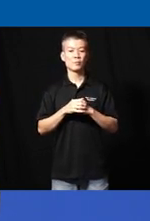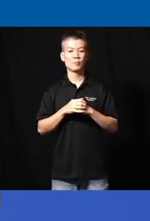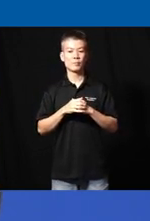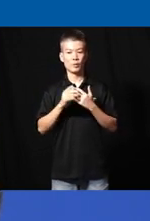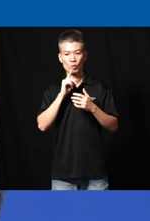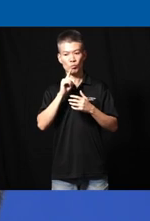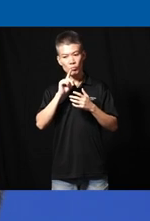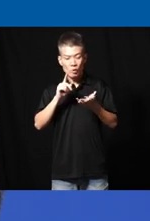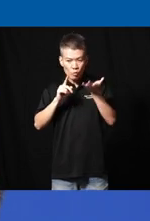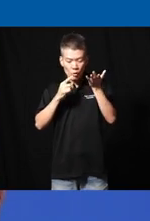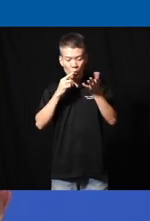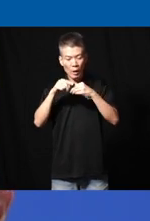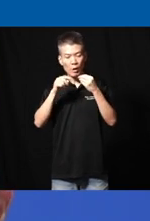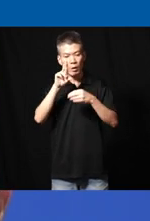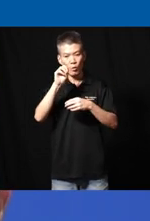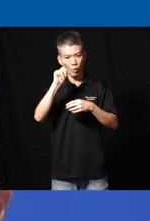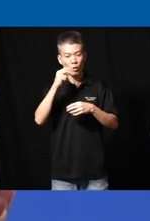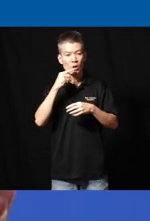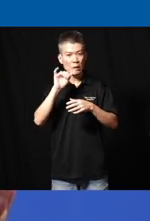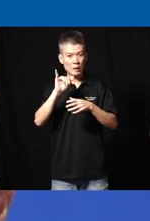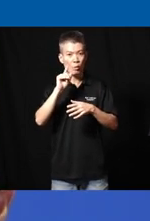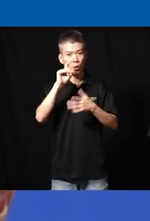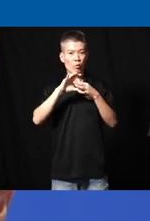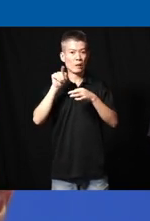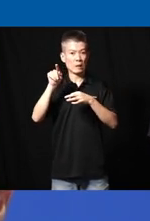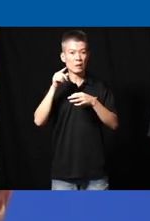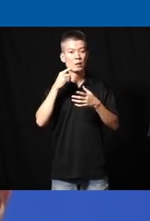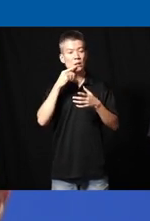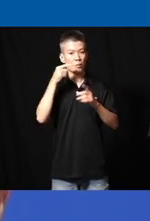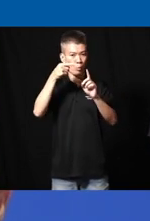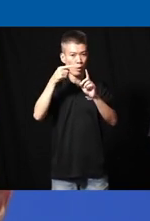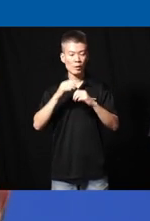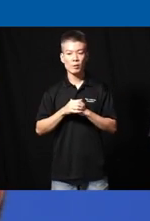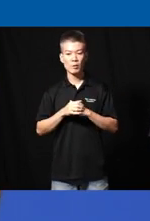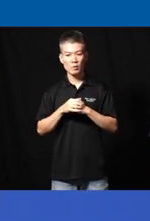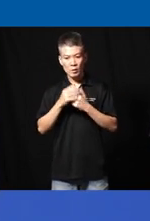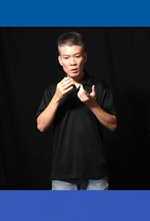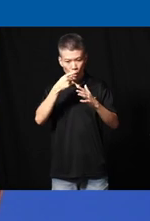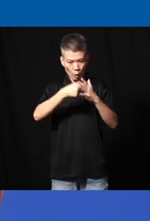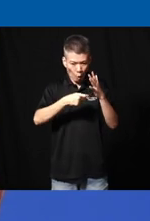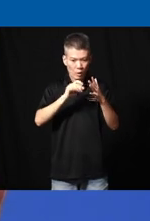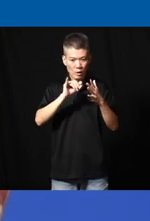raised earlier I think Ron raised it in in one of his uh points that cost is a factor indeed